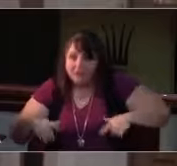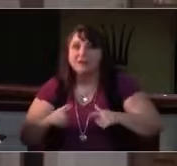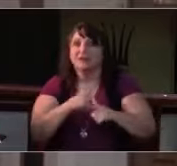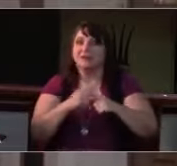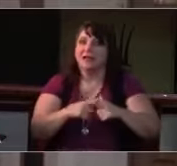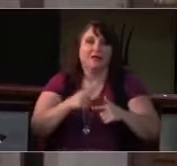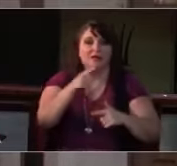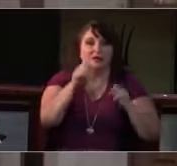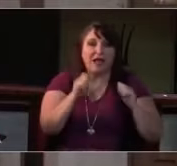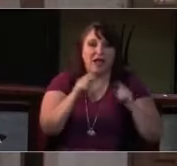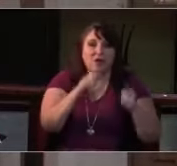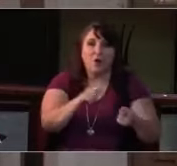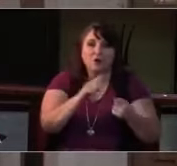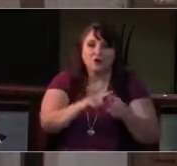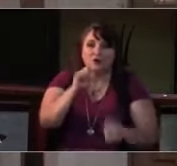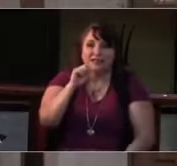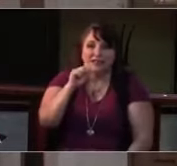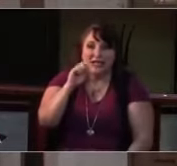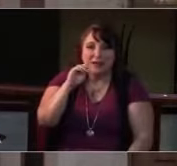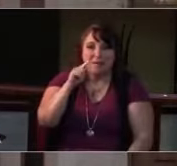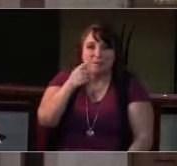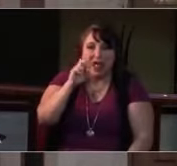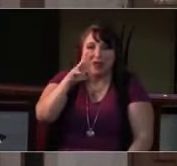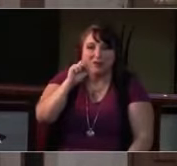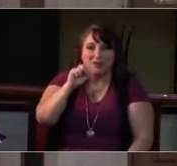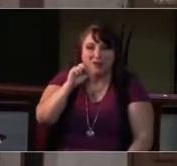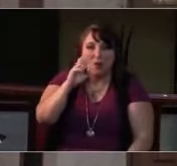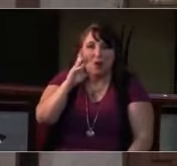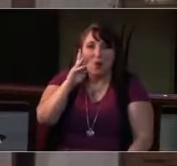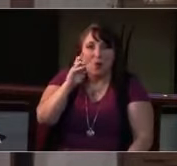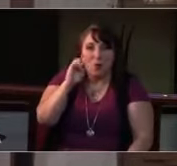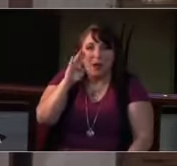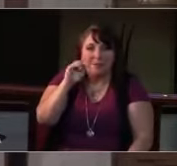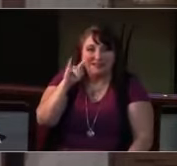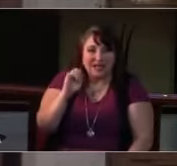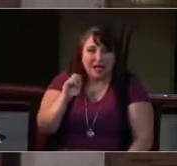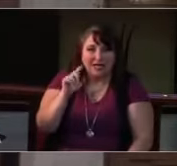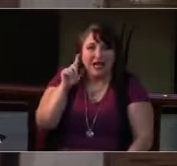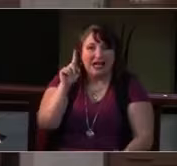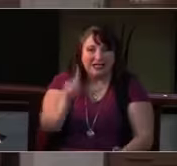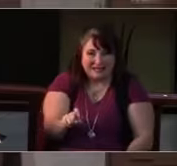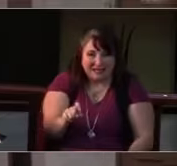please feel free to text me or Leon, and come by.